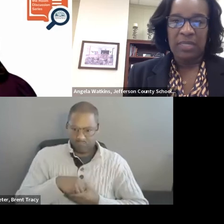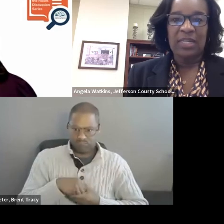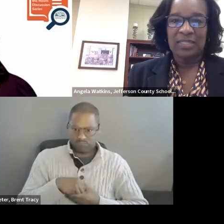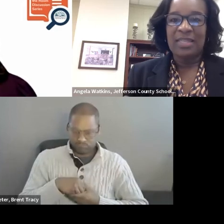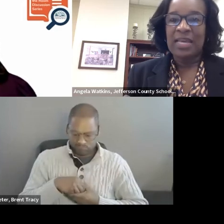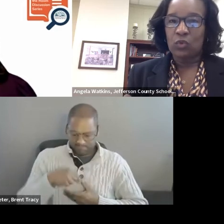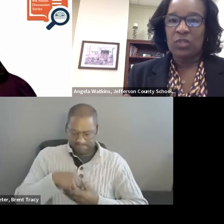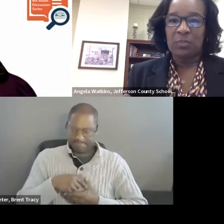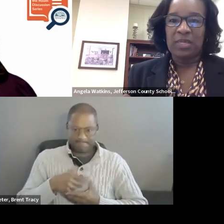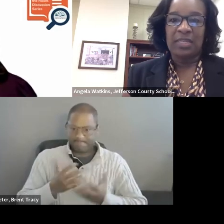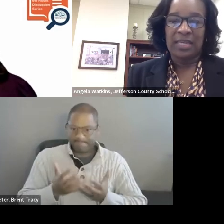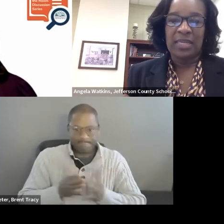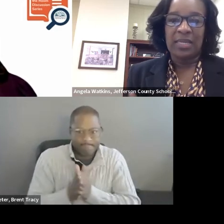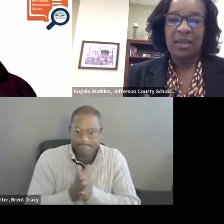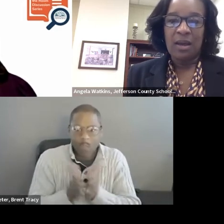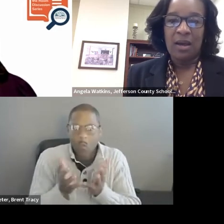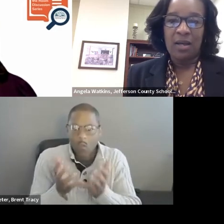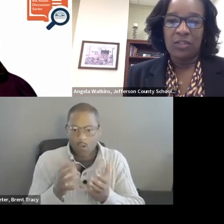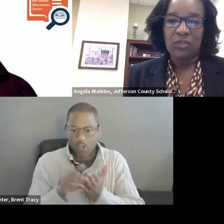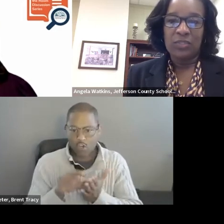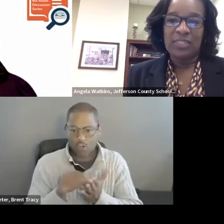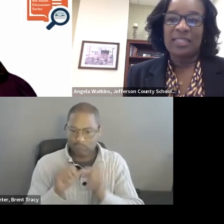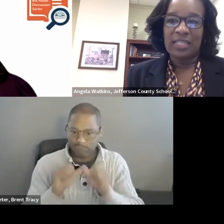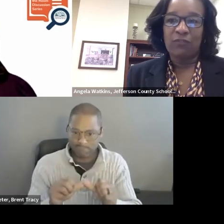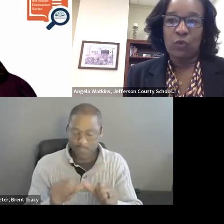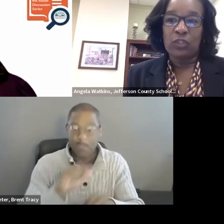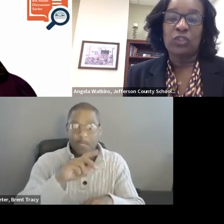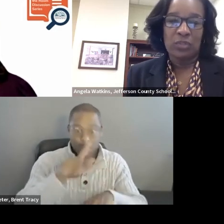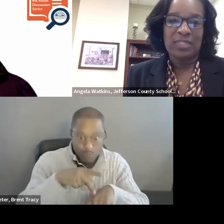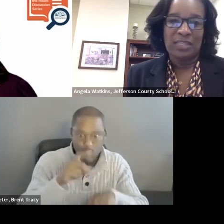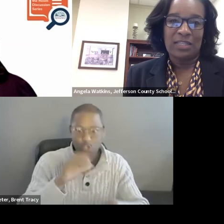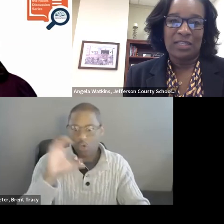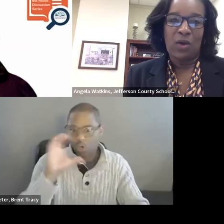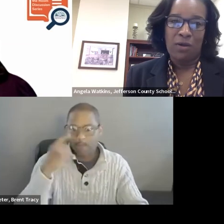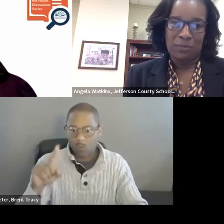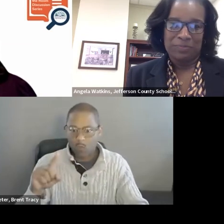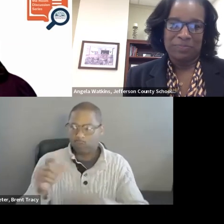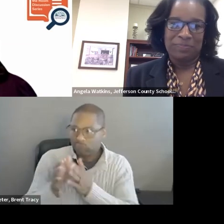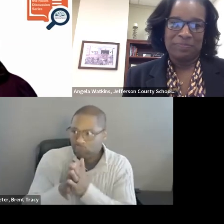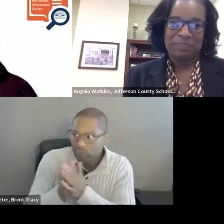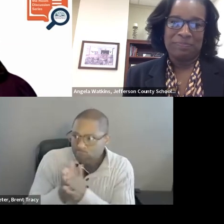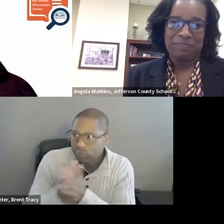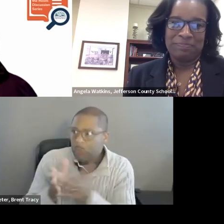because that is going to be the key to success for the students in the long haul. SARAH SAYKO, Ed. D: